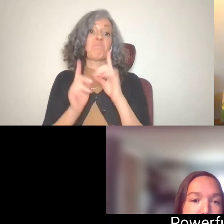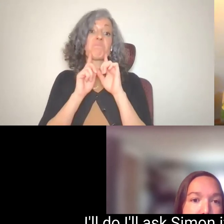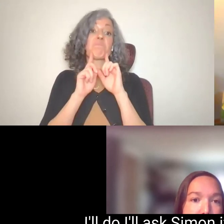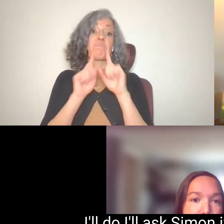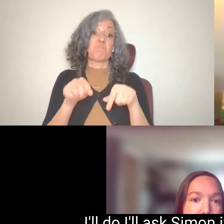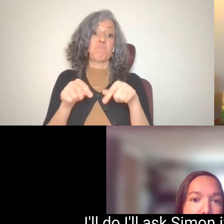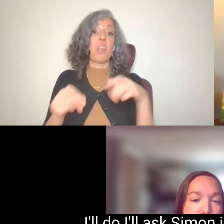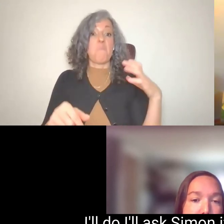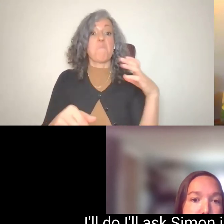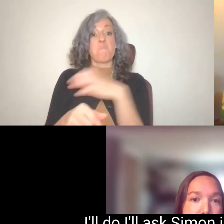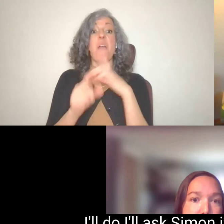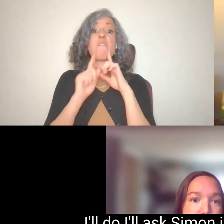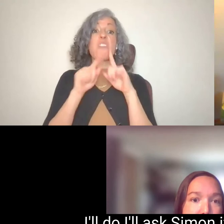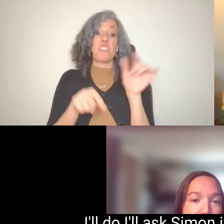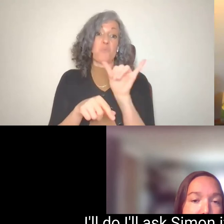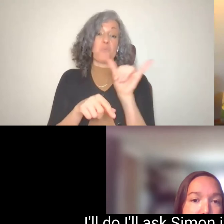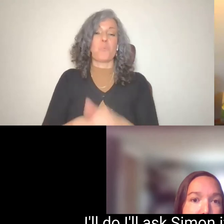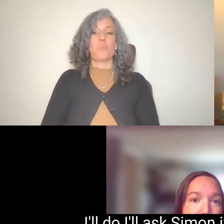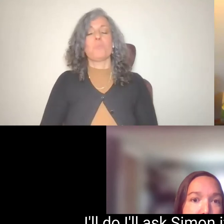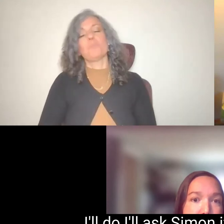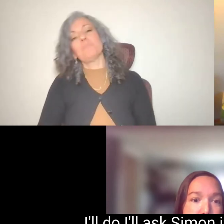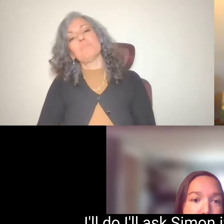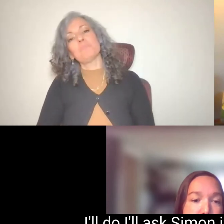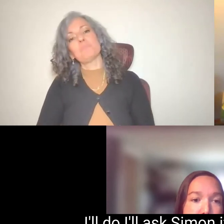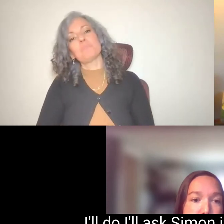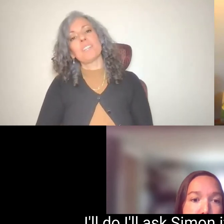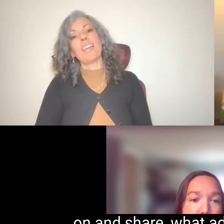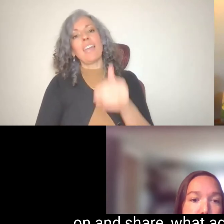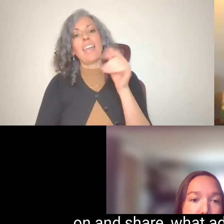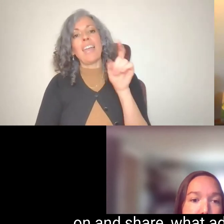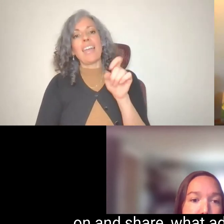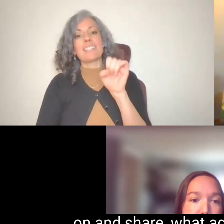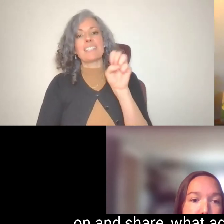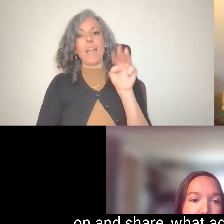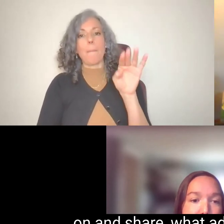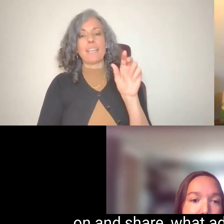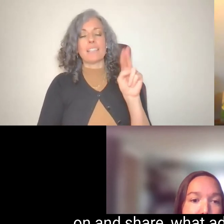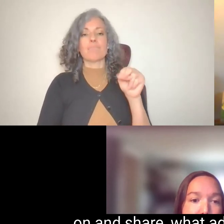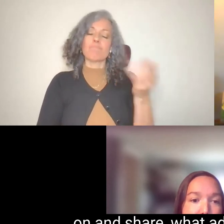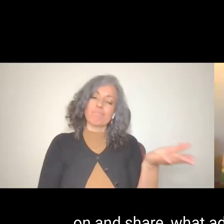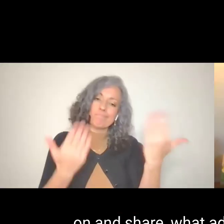I'll do I'll ask Simon if you want to hop on and share, what advice you give Their